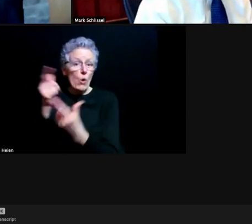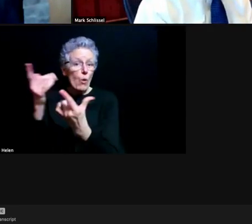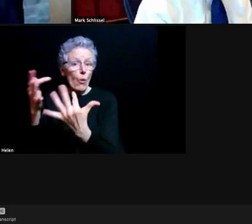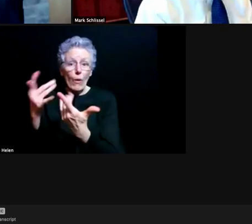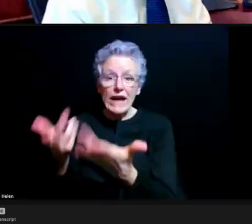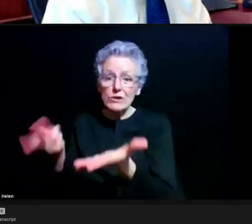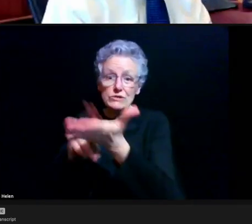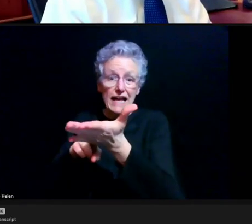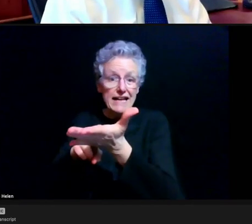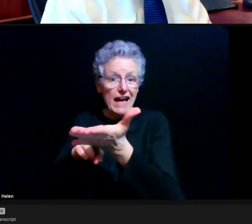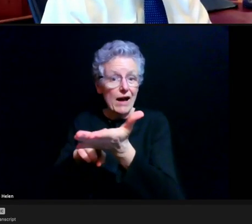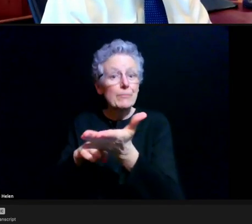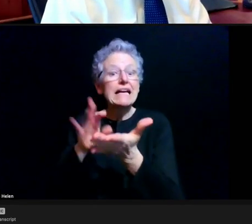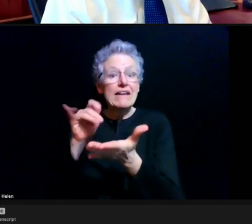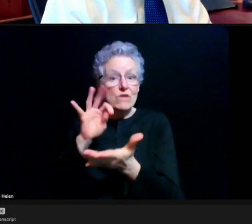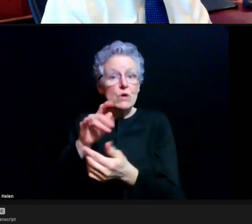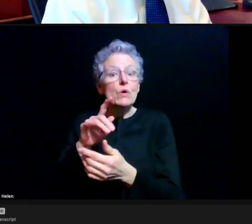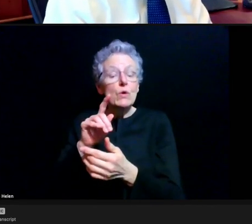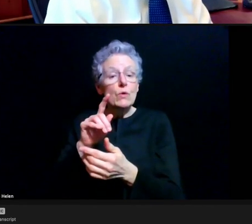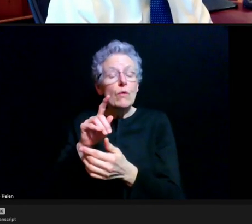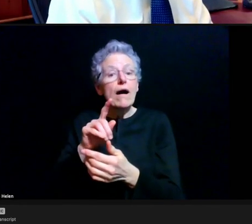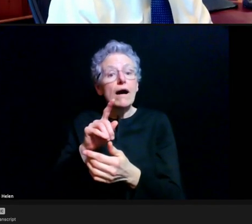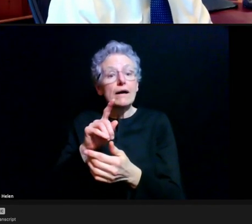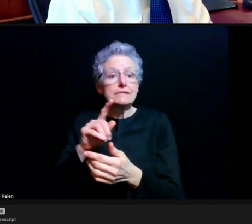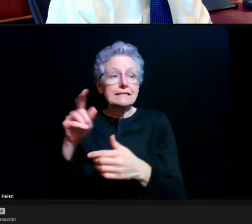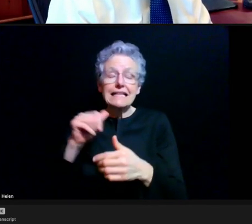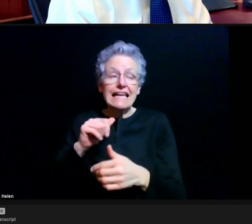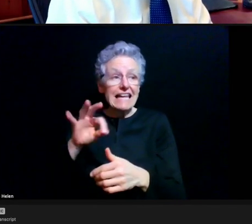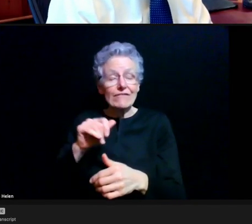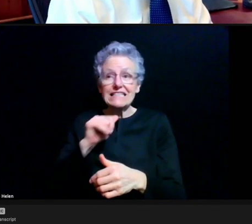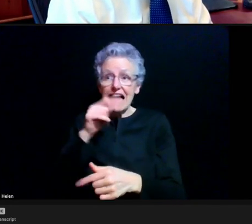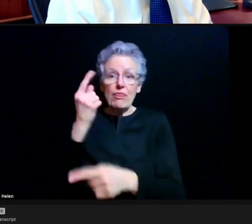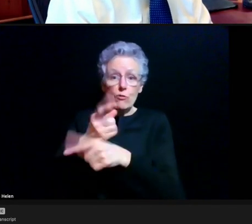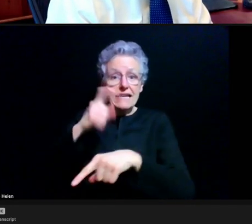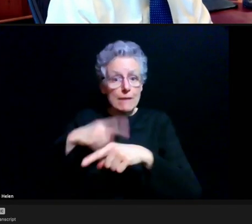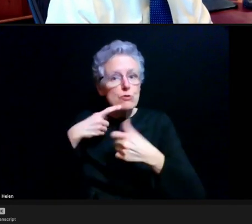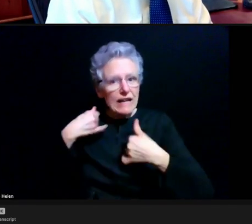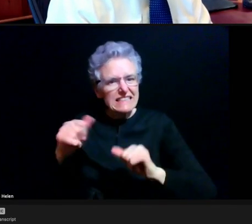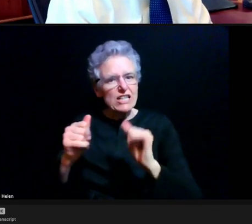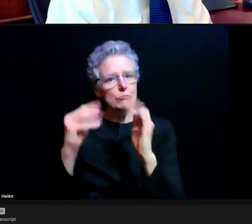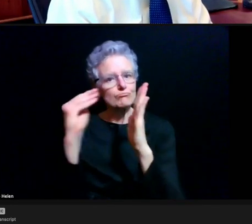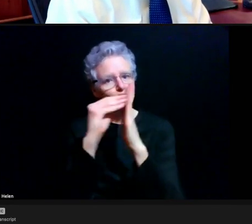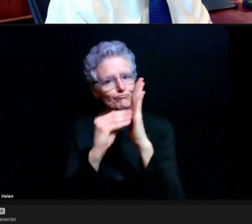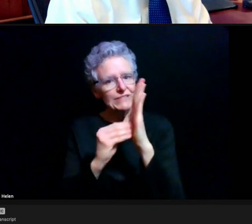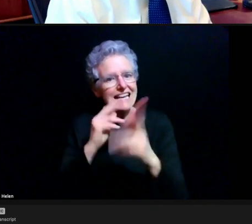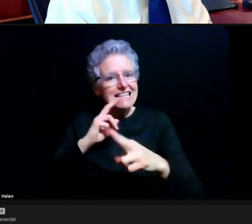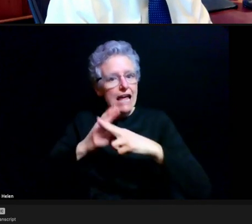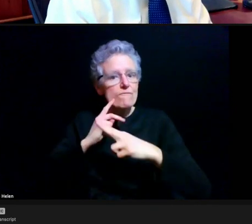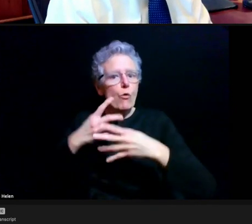you can still get in queues for many of the avenues I've described so far. So I would not wait.